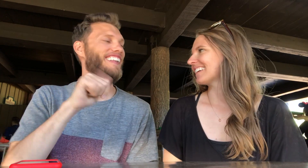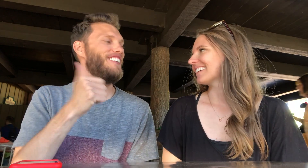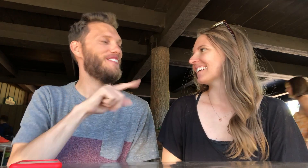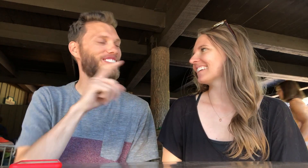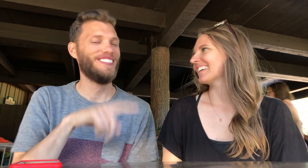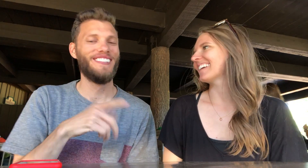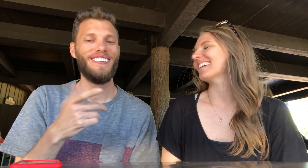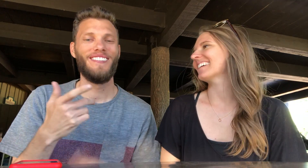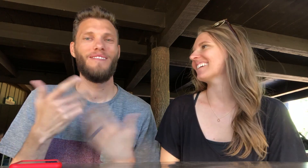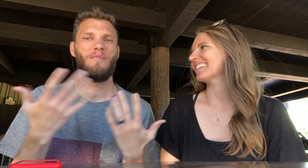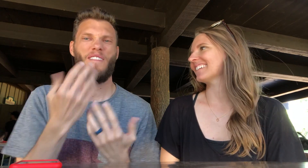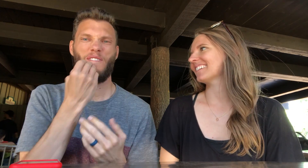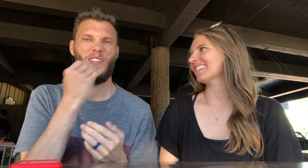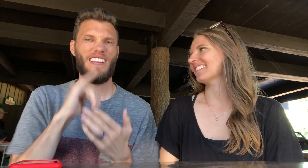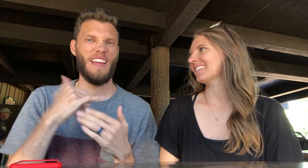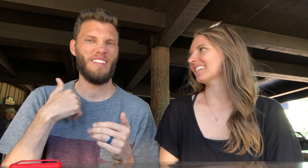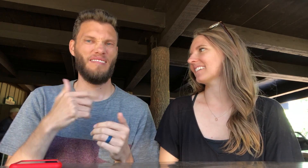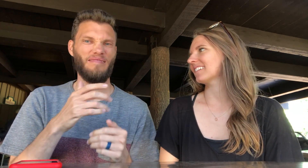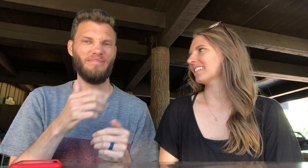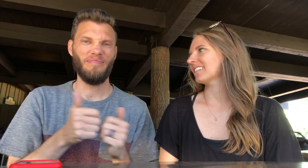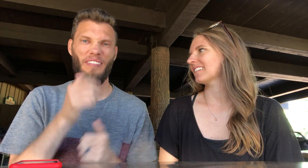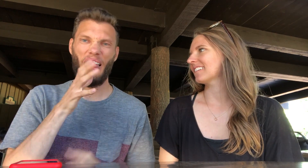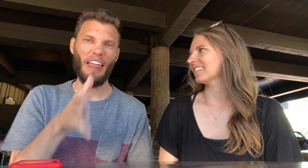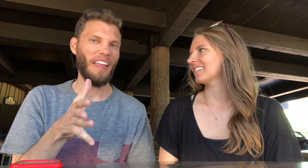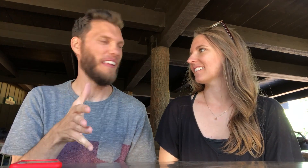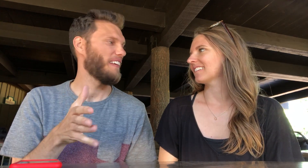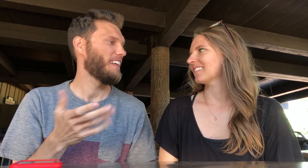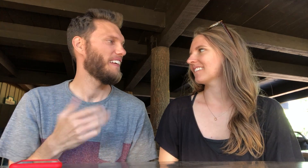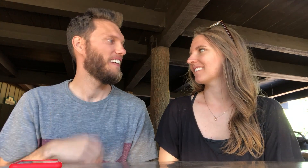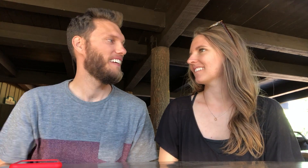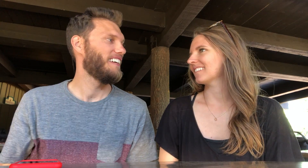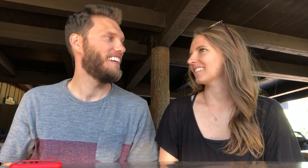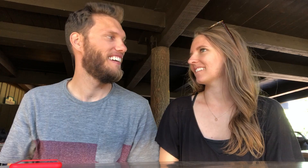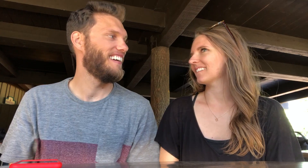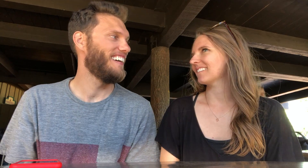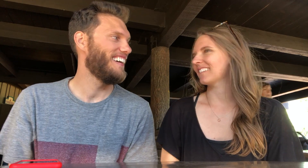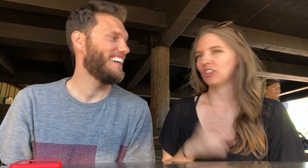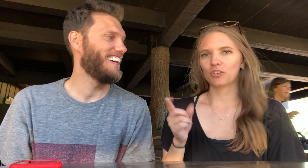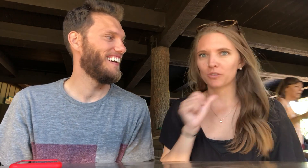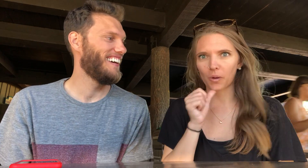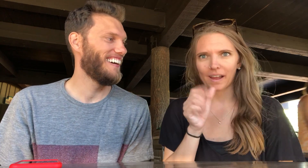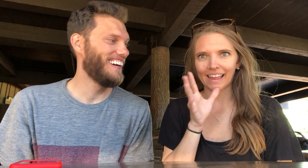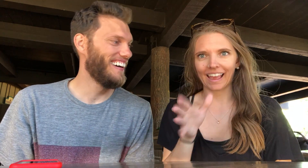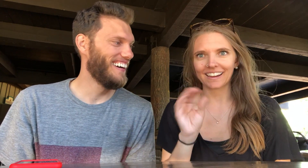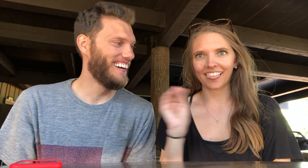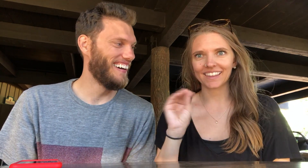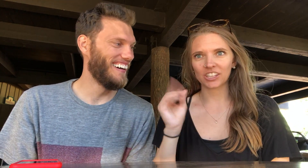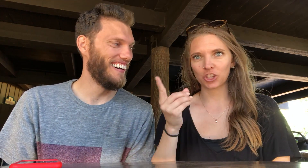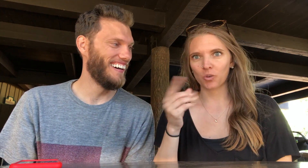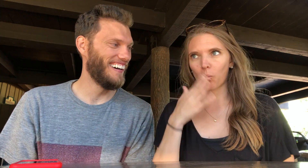What food do I hate the most? You don't hate anything.